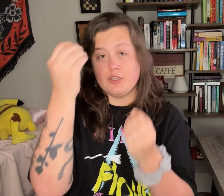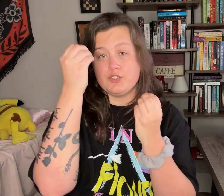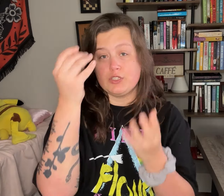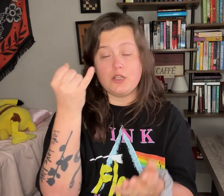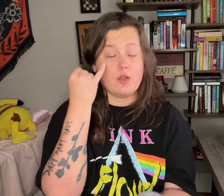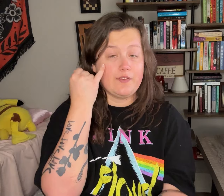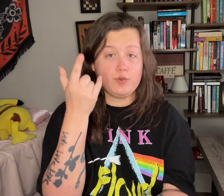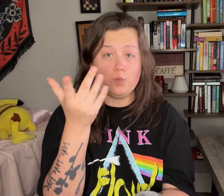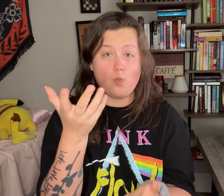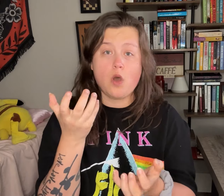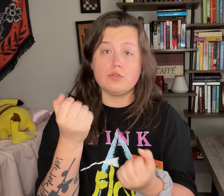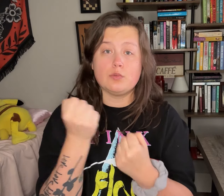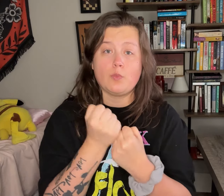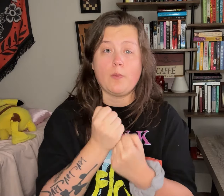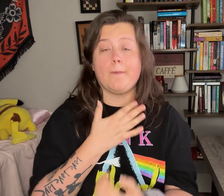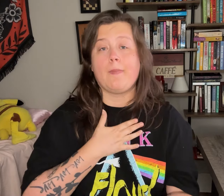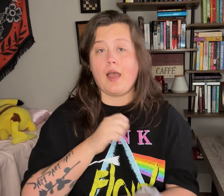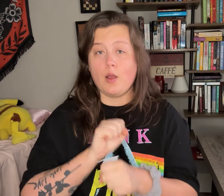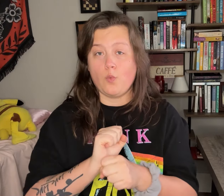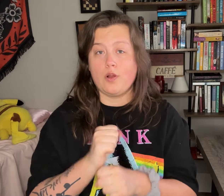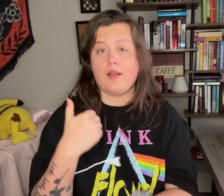Just letting you know that if you'd like to support my work,